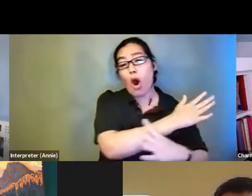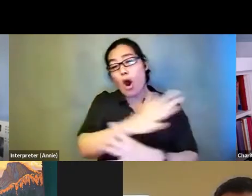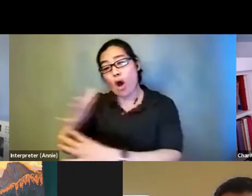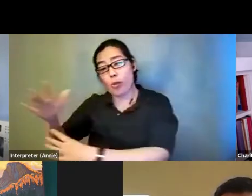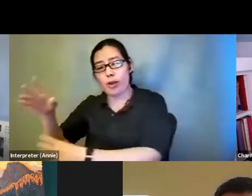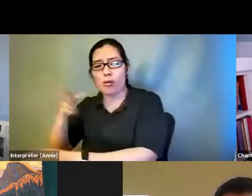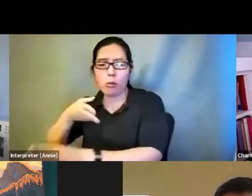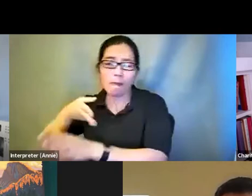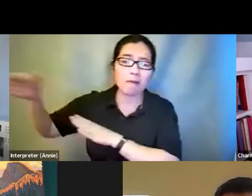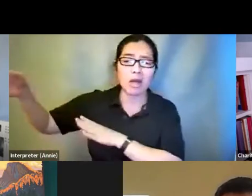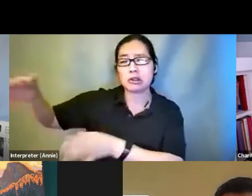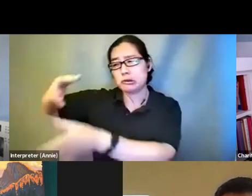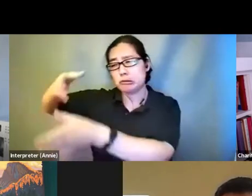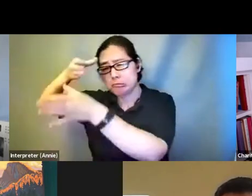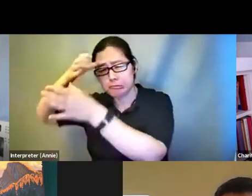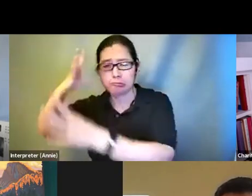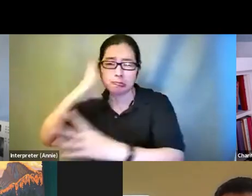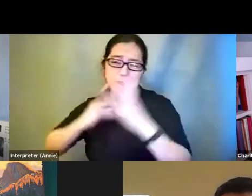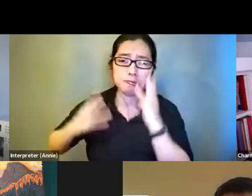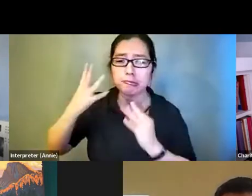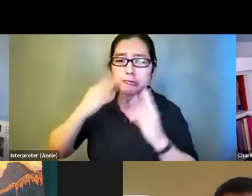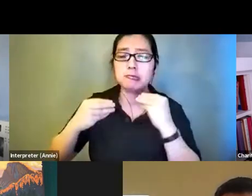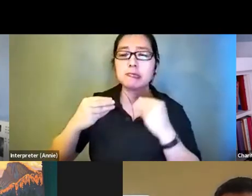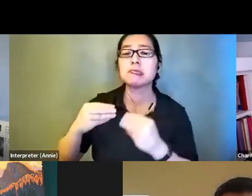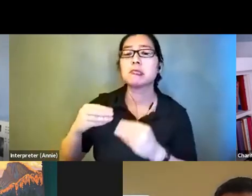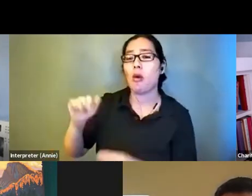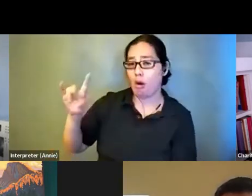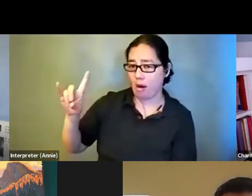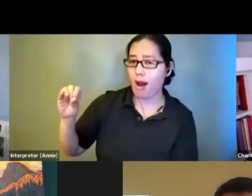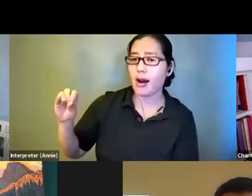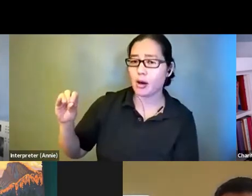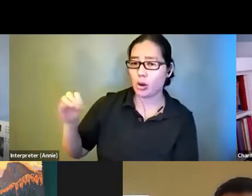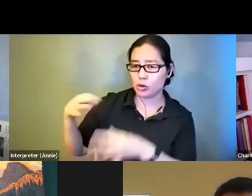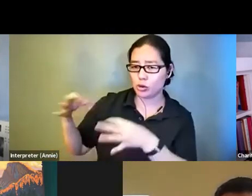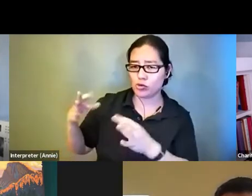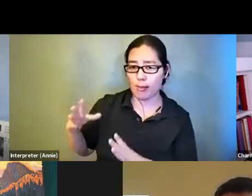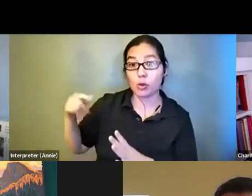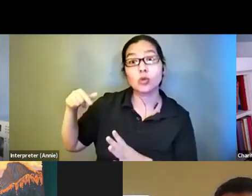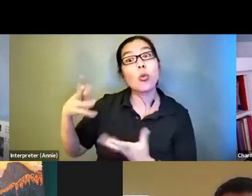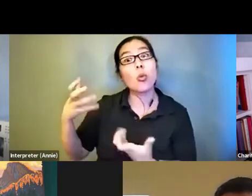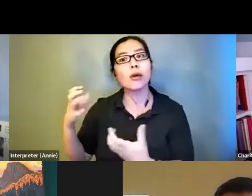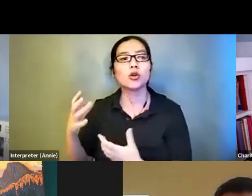want to use the tool for personal projects or sometimes even for